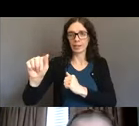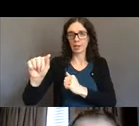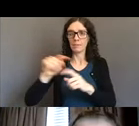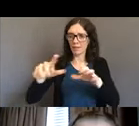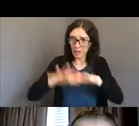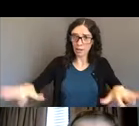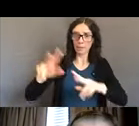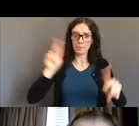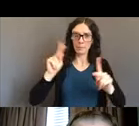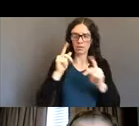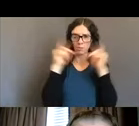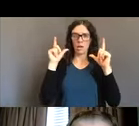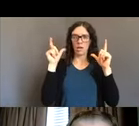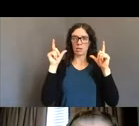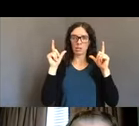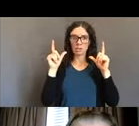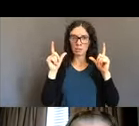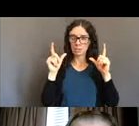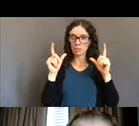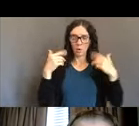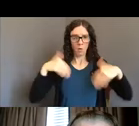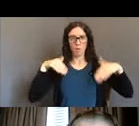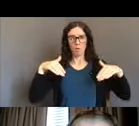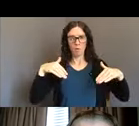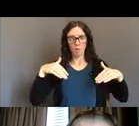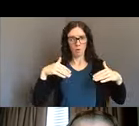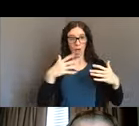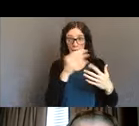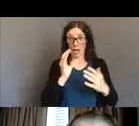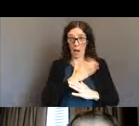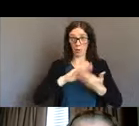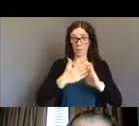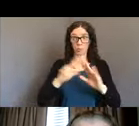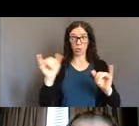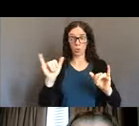to see how much attention we were getting. We were no longer in institutions. We were no longer in homes.